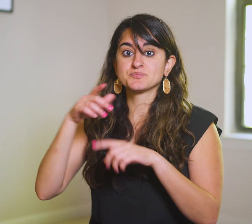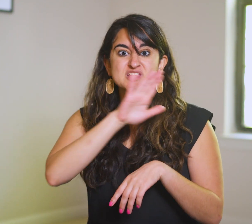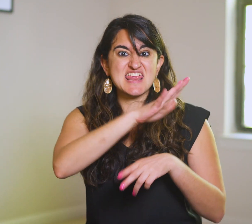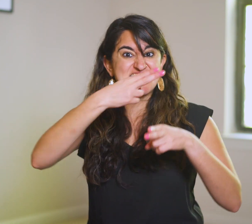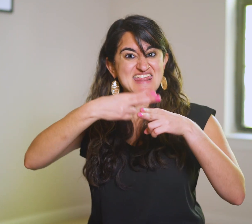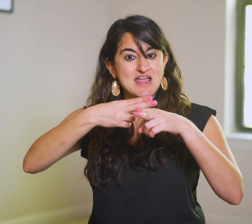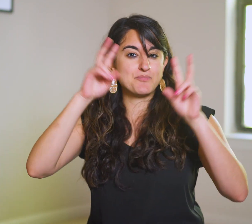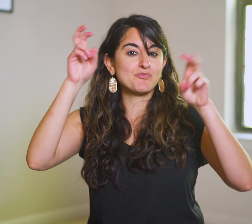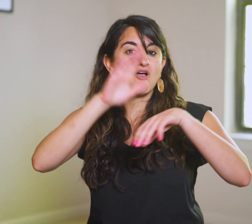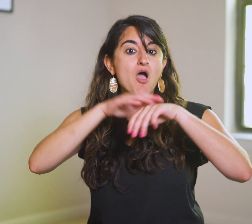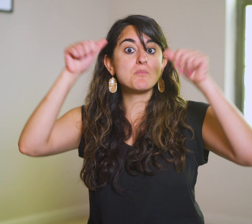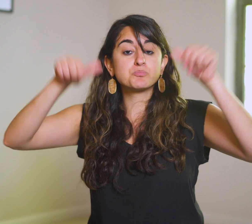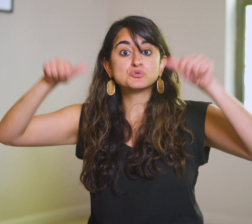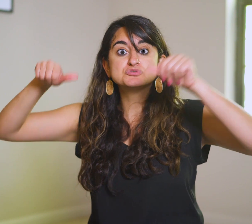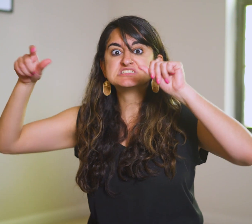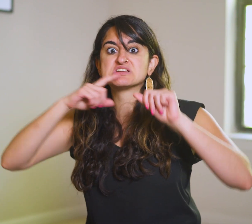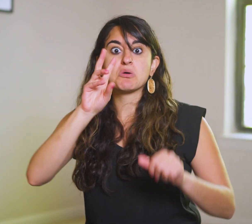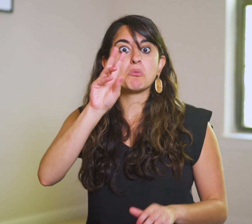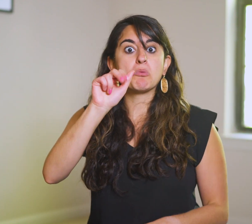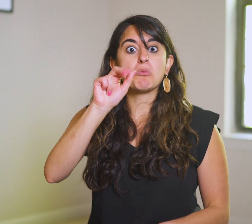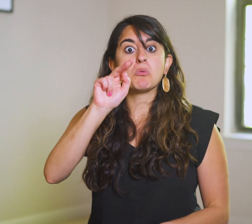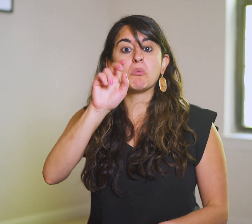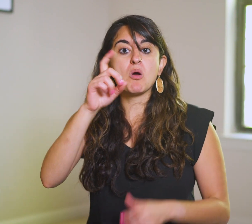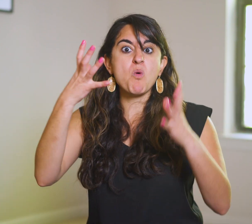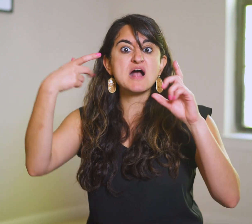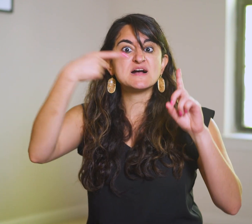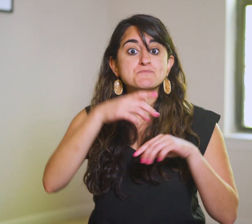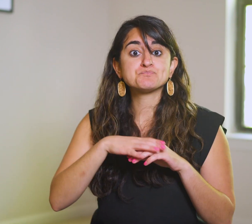His name is on a “wanted” poster,